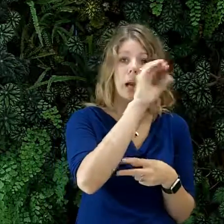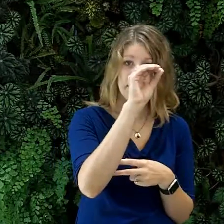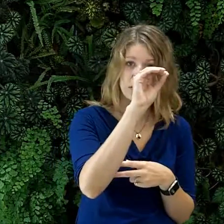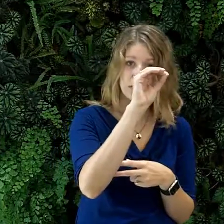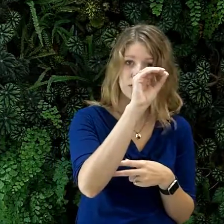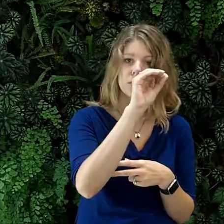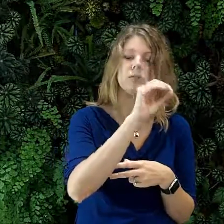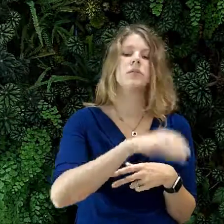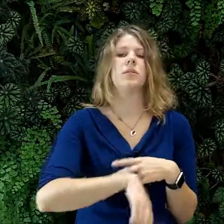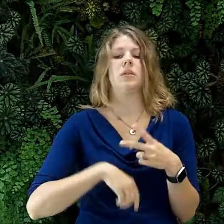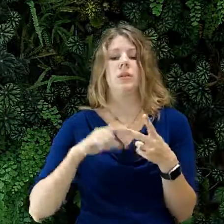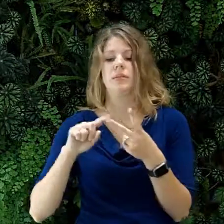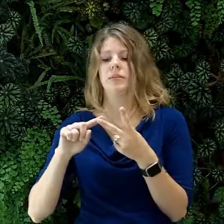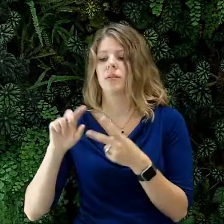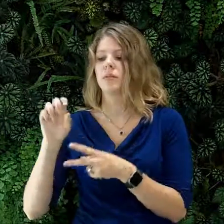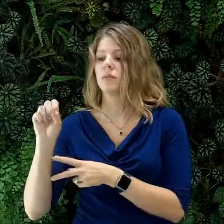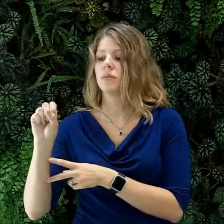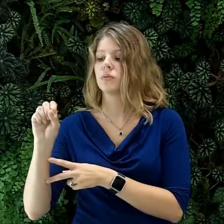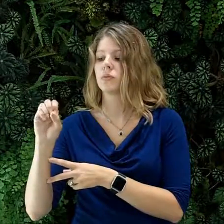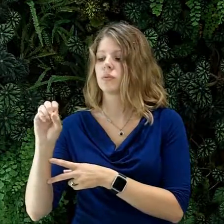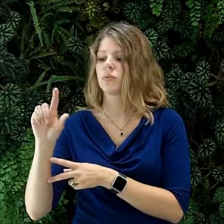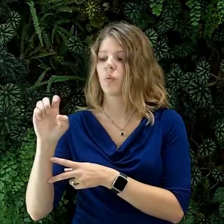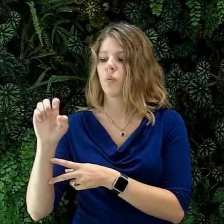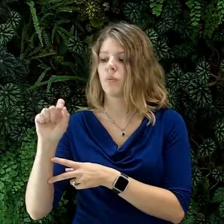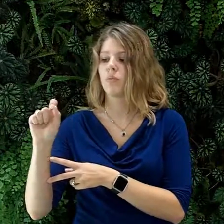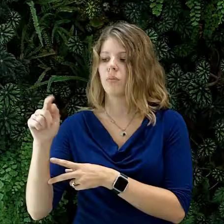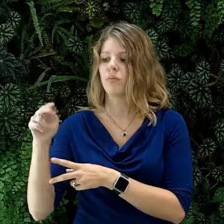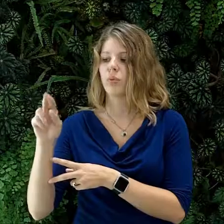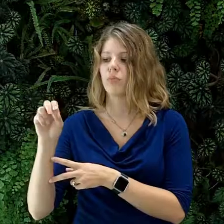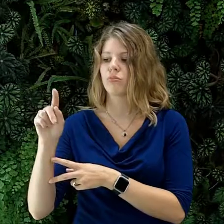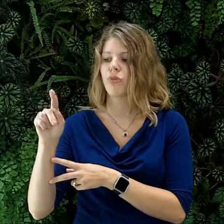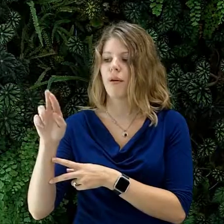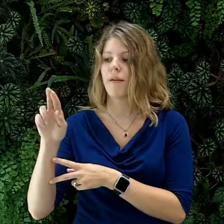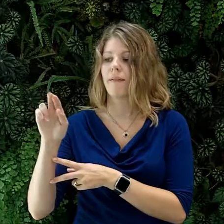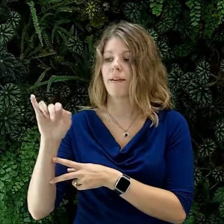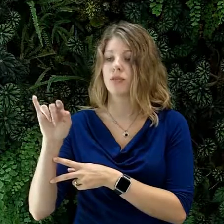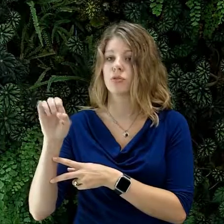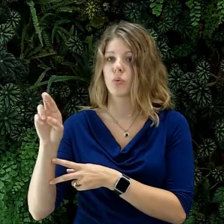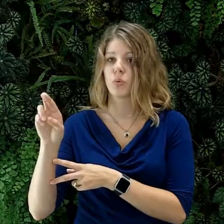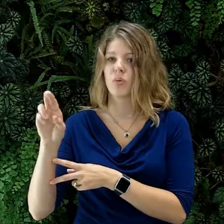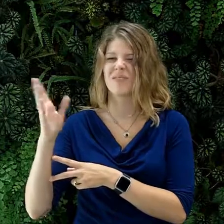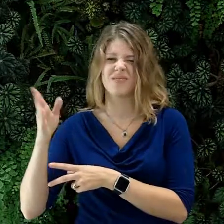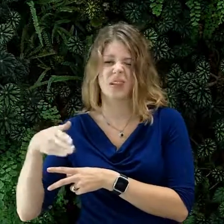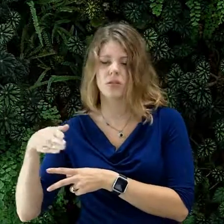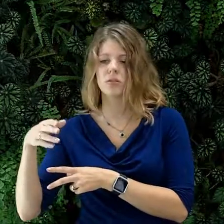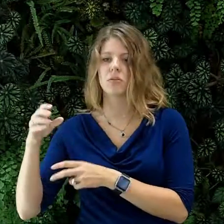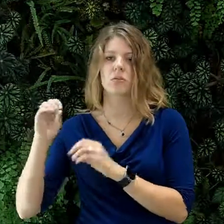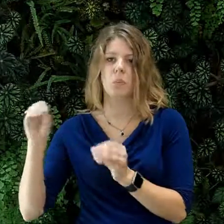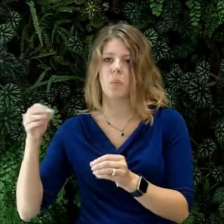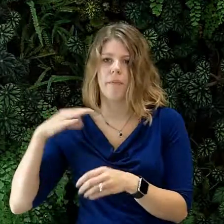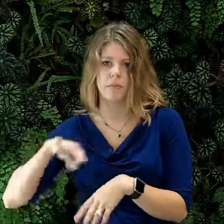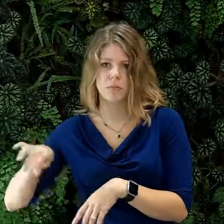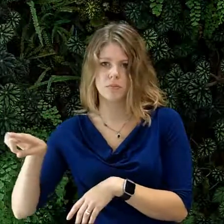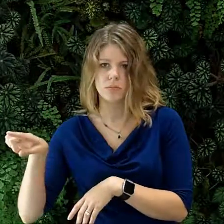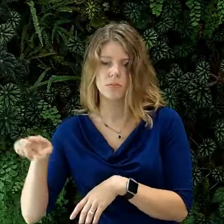Corporations and Sole-Proprietors/Non-Profit